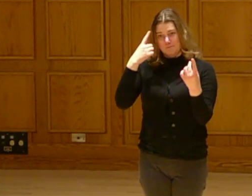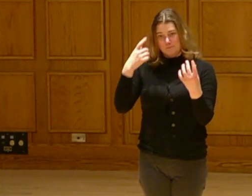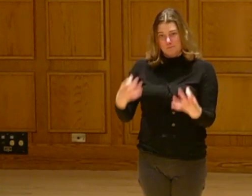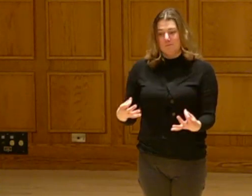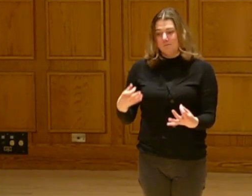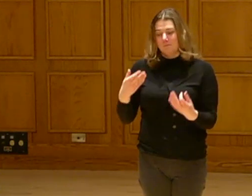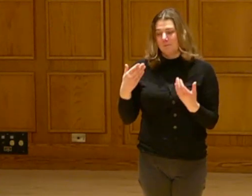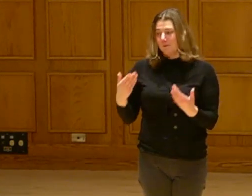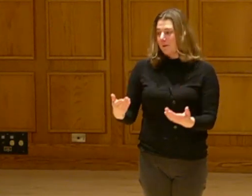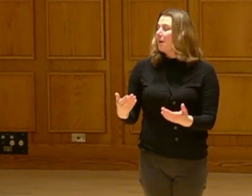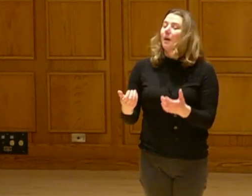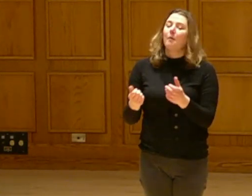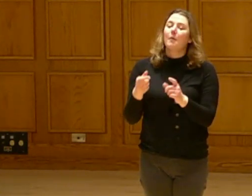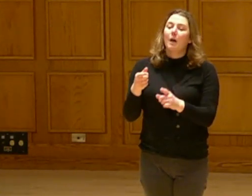But with climate chaos, that affects our food system.